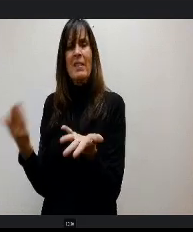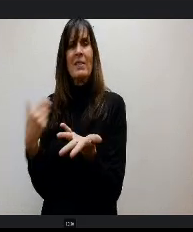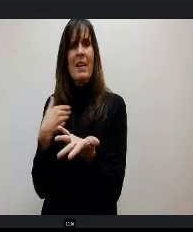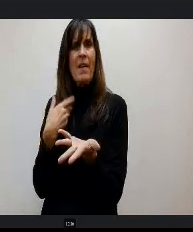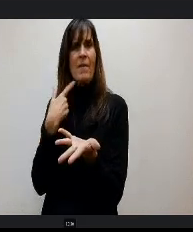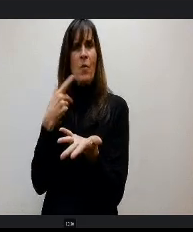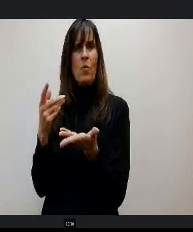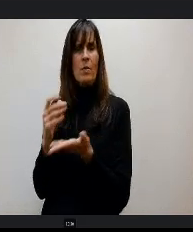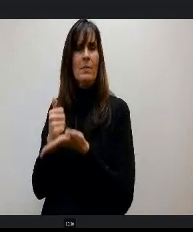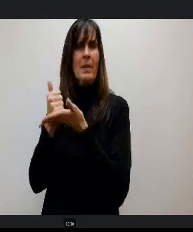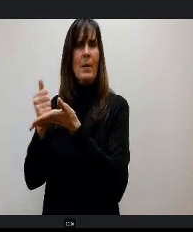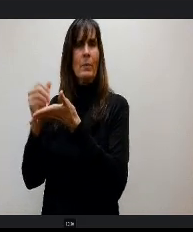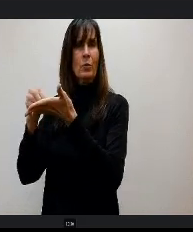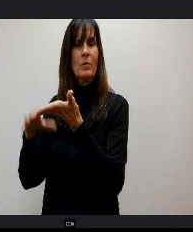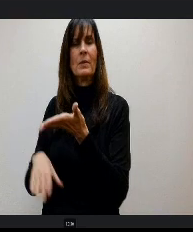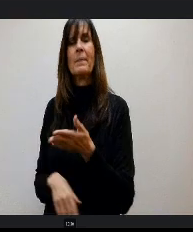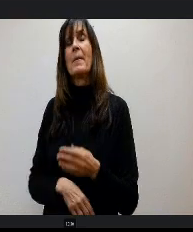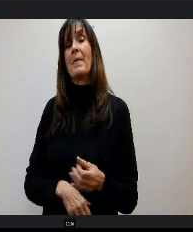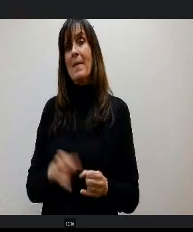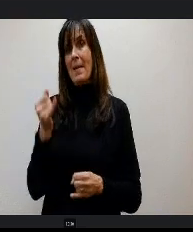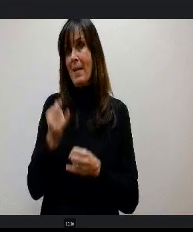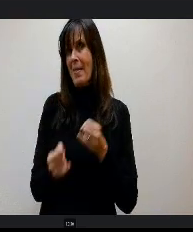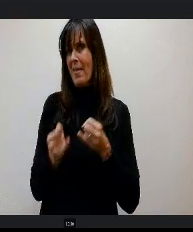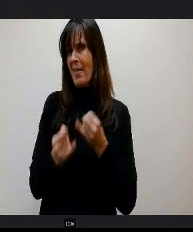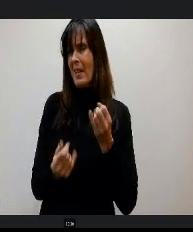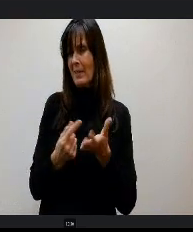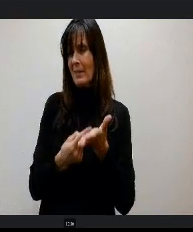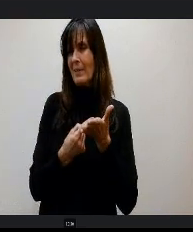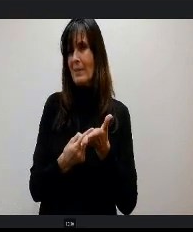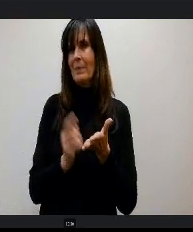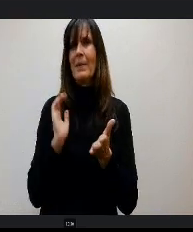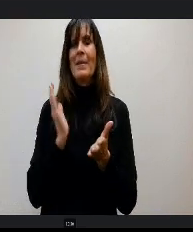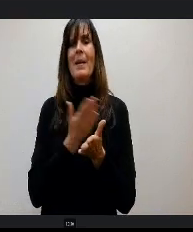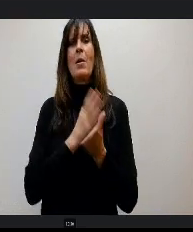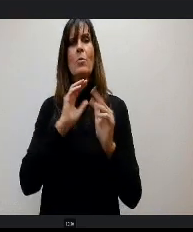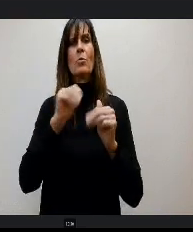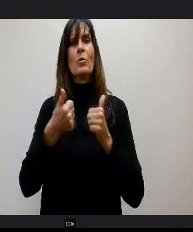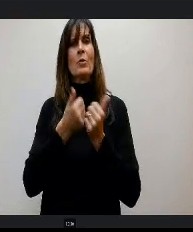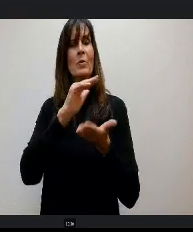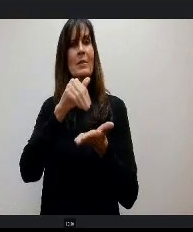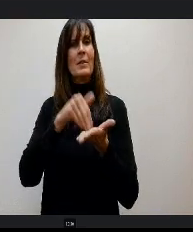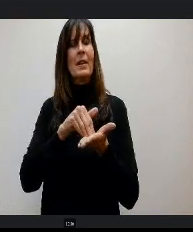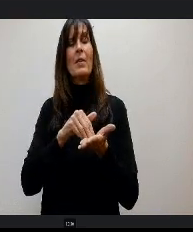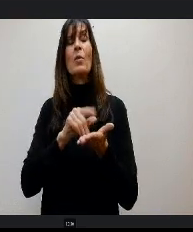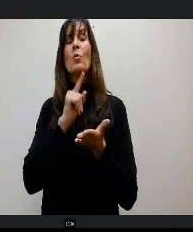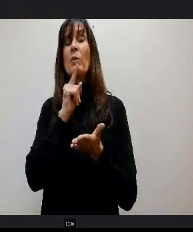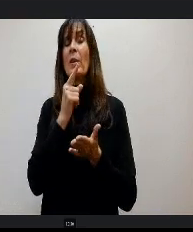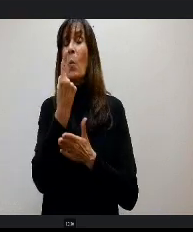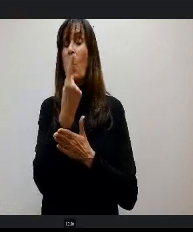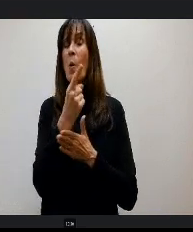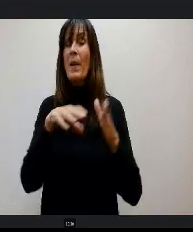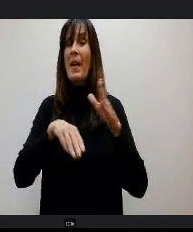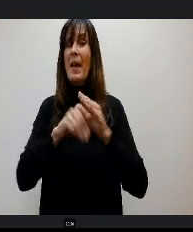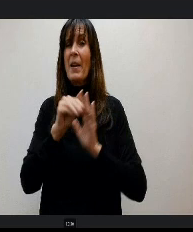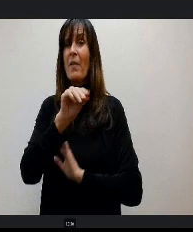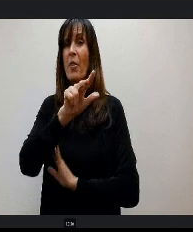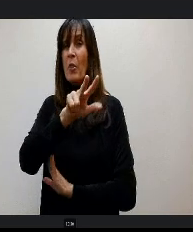Kind of the last thing I want to highlight our Challenger center, if you're e not aware, is 1 of 36 in the Challenger